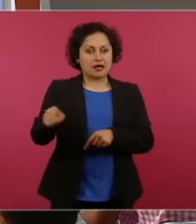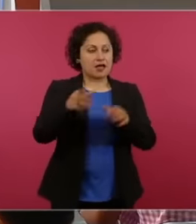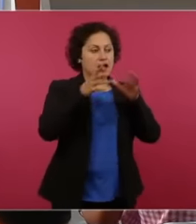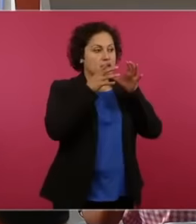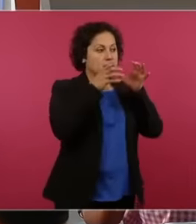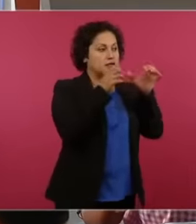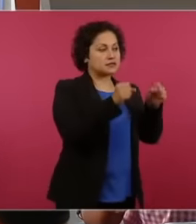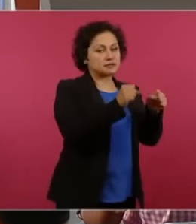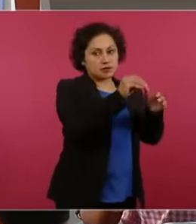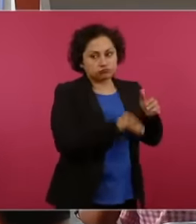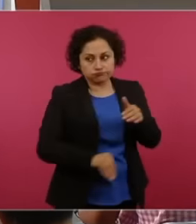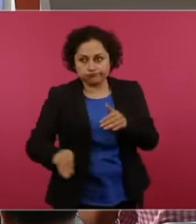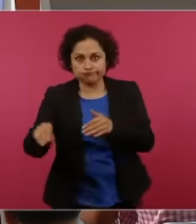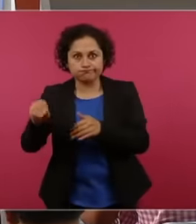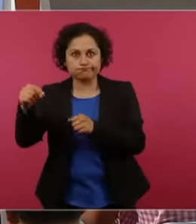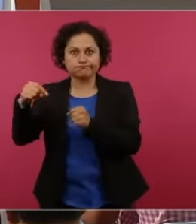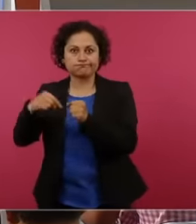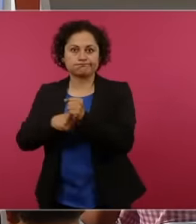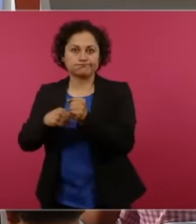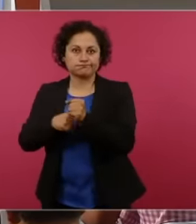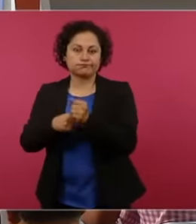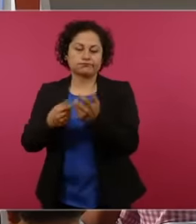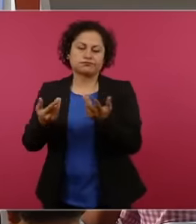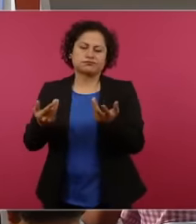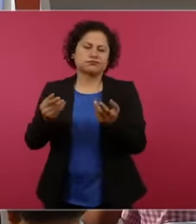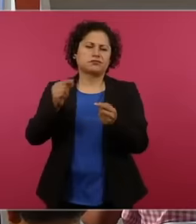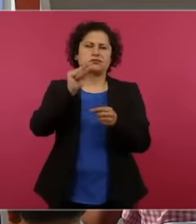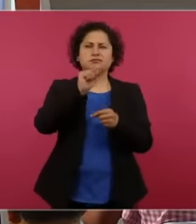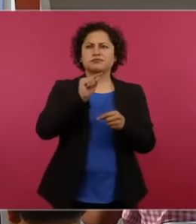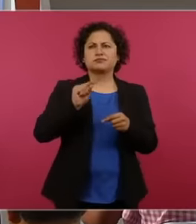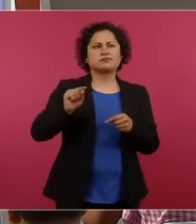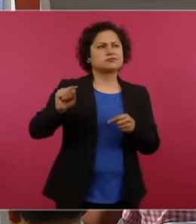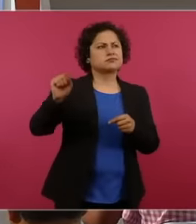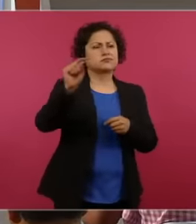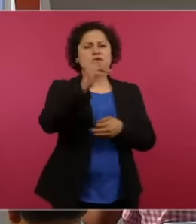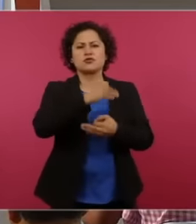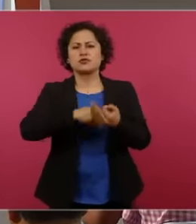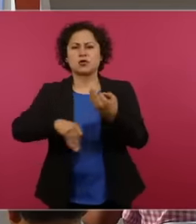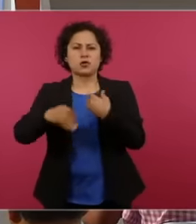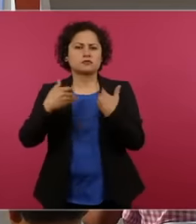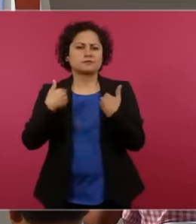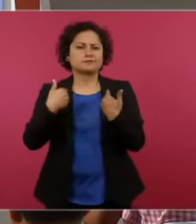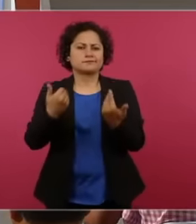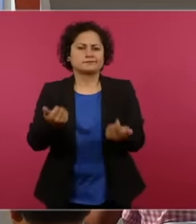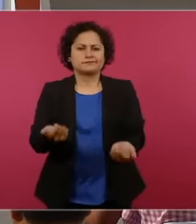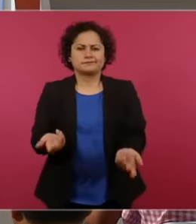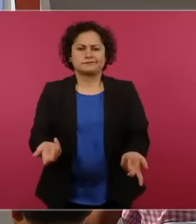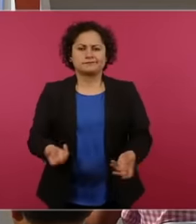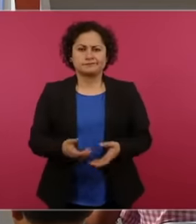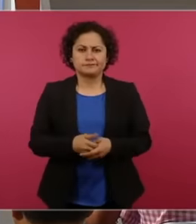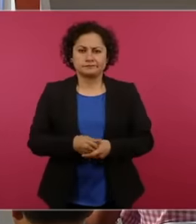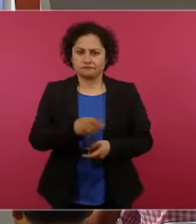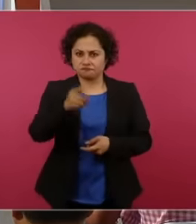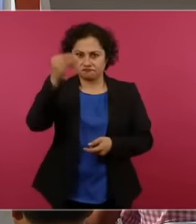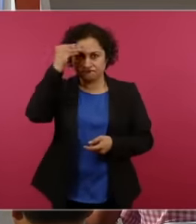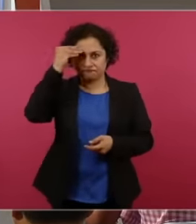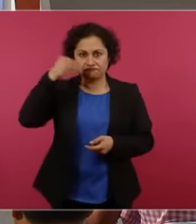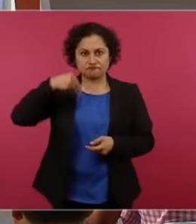everything has its reason for being don't forget it but